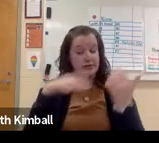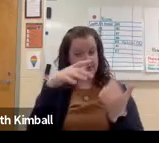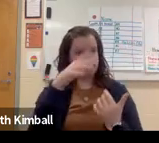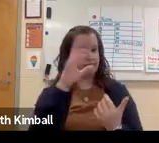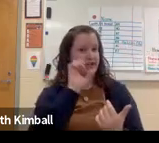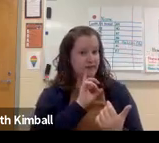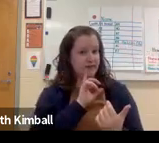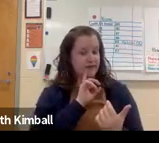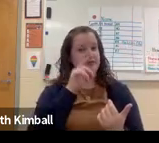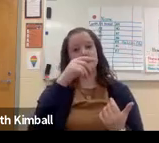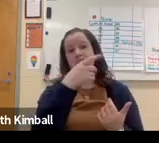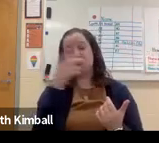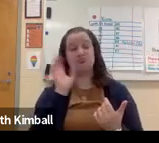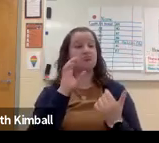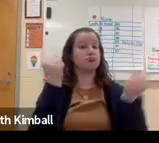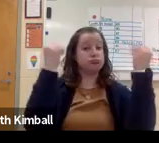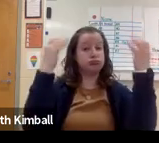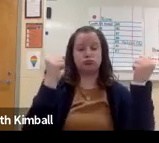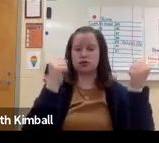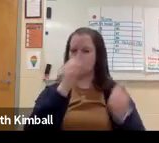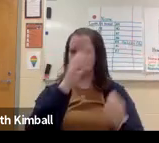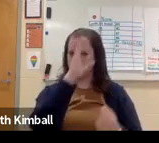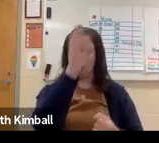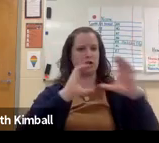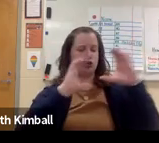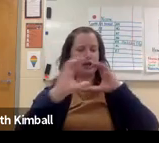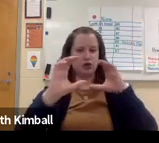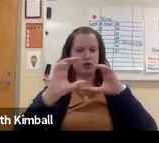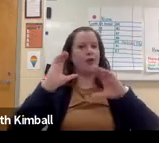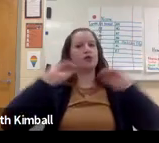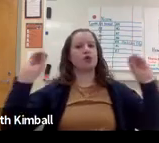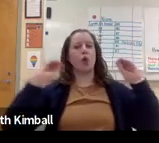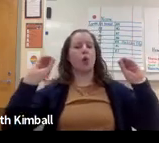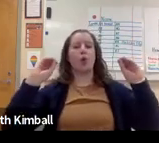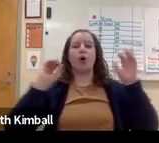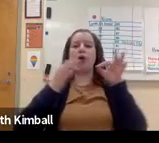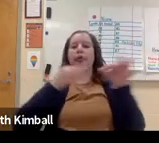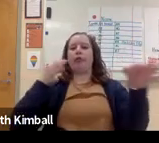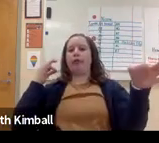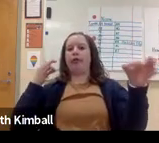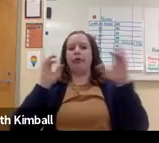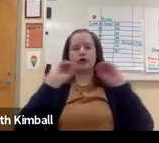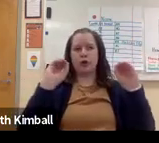And we have a class full of deaf students who are all using ASL. So there is direct communication,